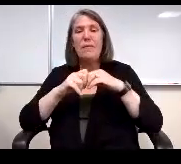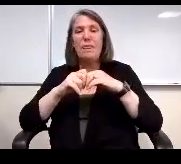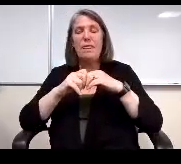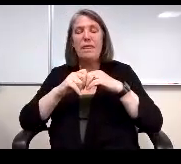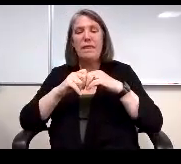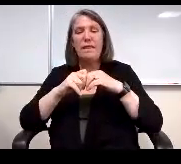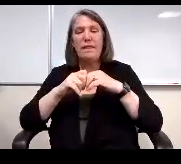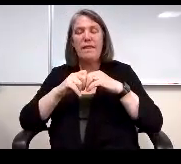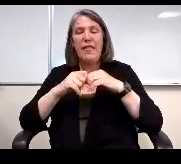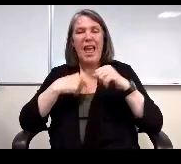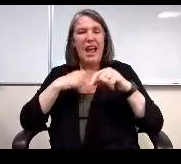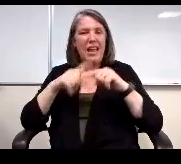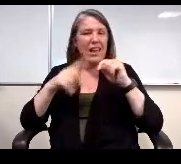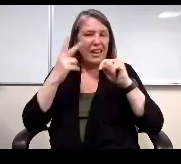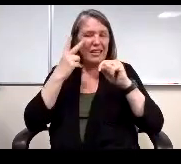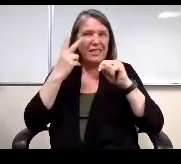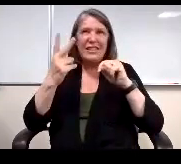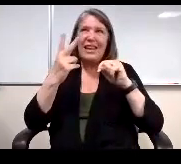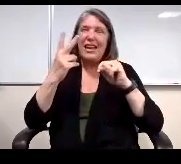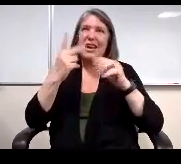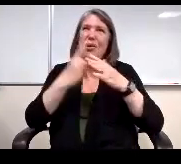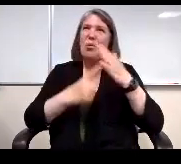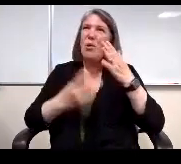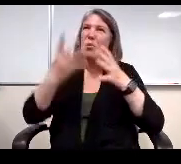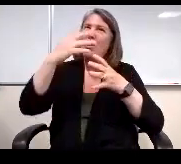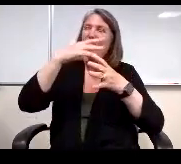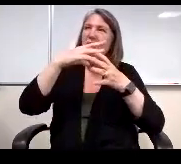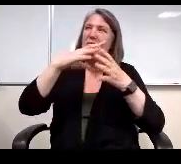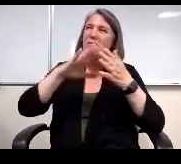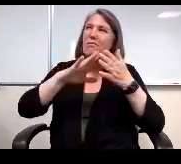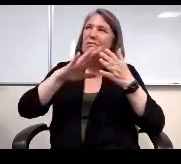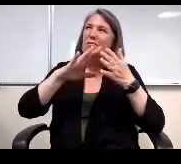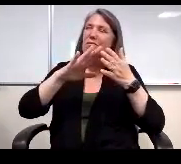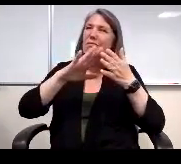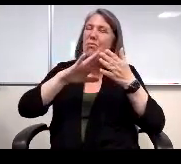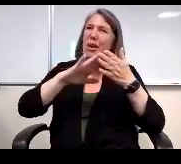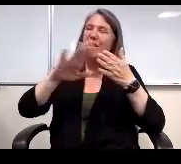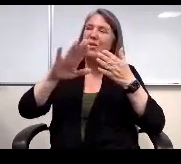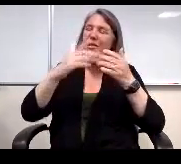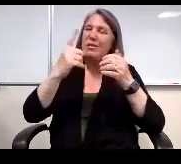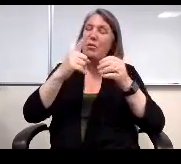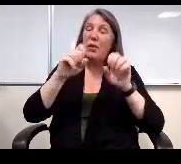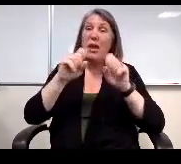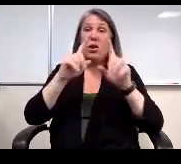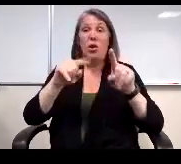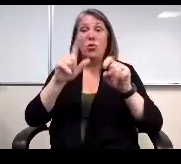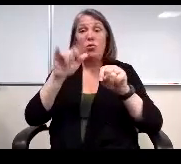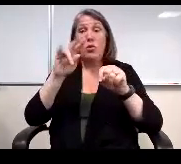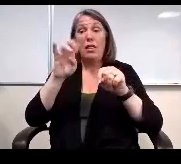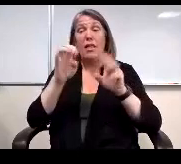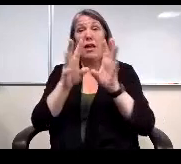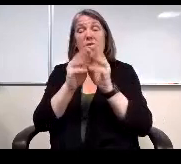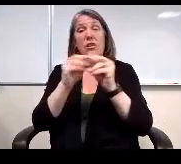I can't see what we did somebody from it. Well, they can certainly go to a live session and watch. Nothing would preclude that,